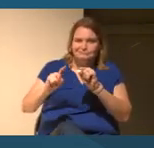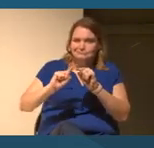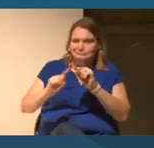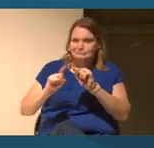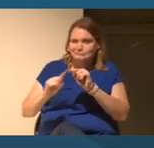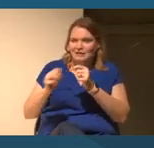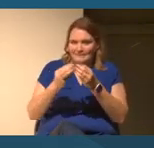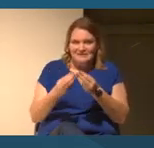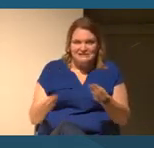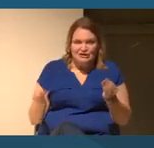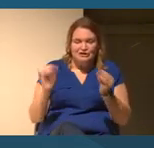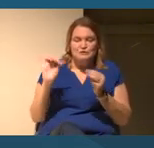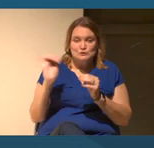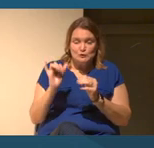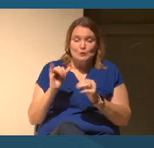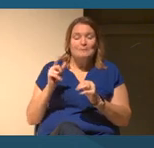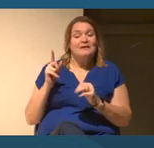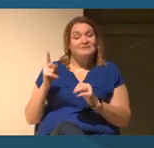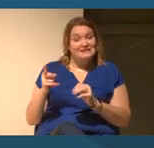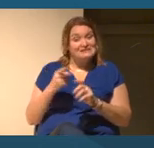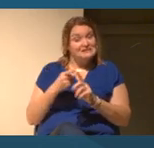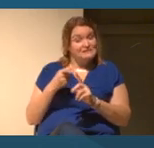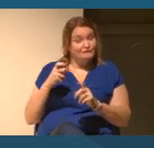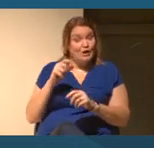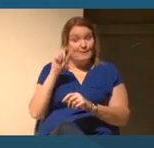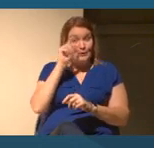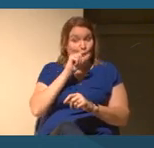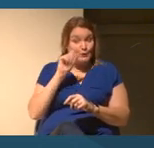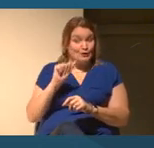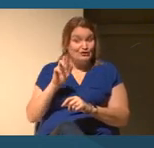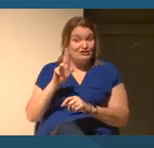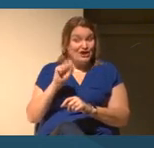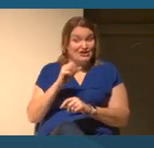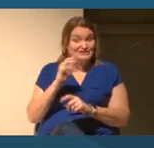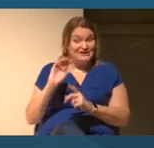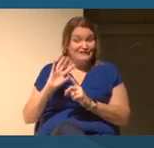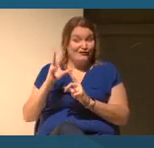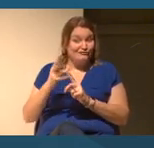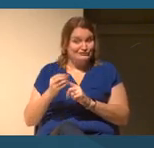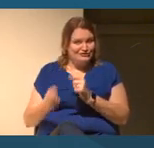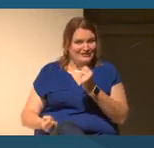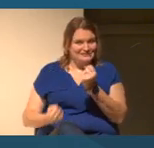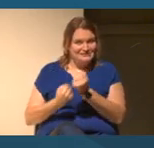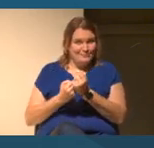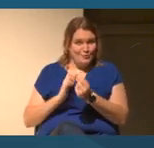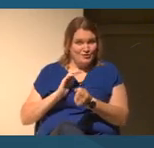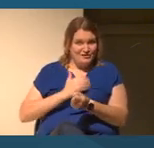But this is through thanks to Google Arts and Culture, which has supported this effort.